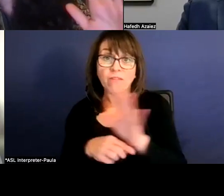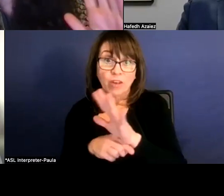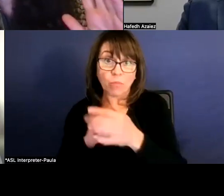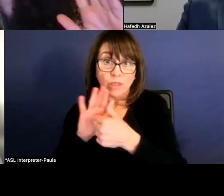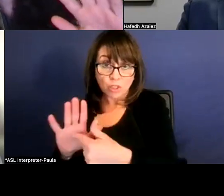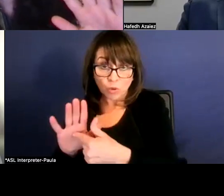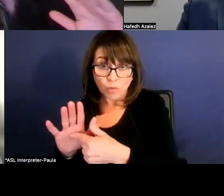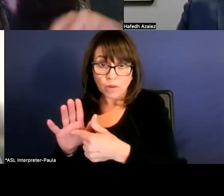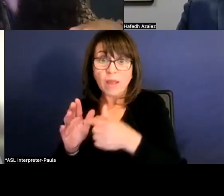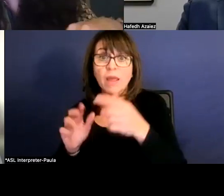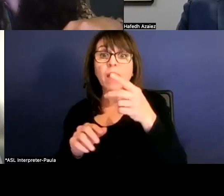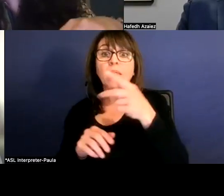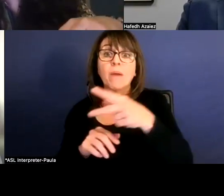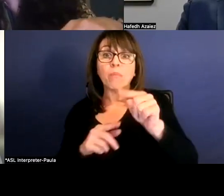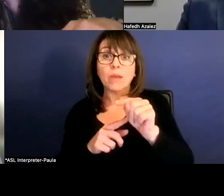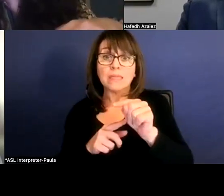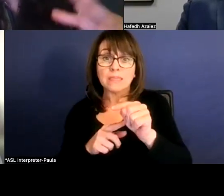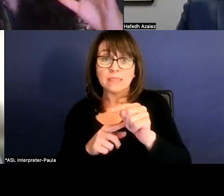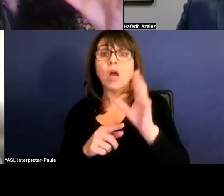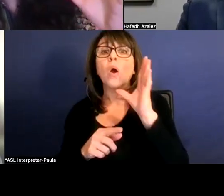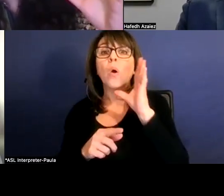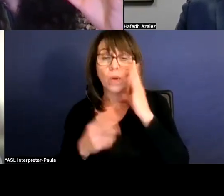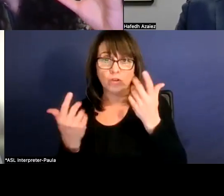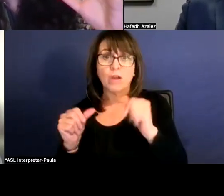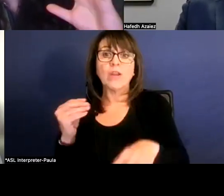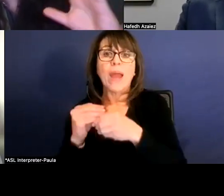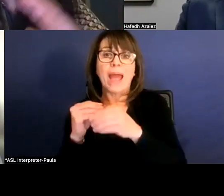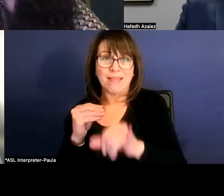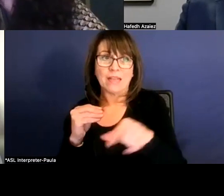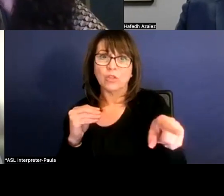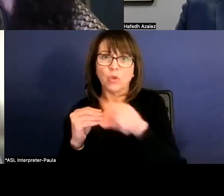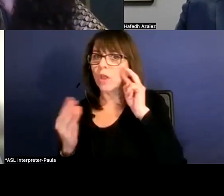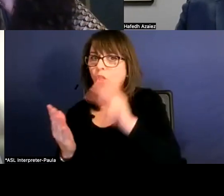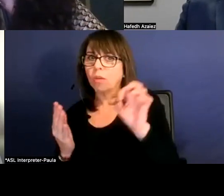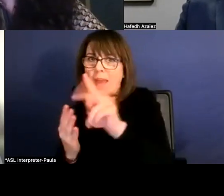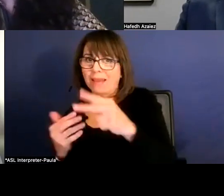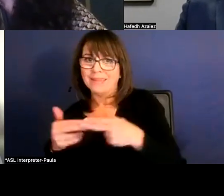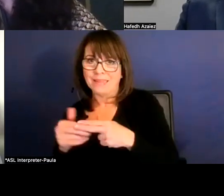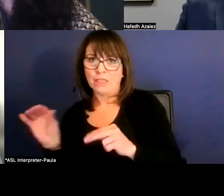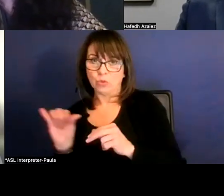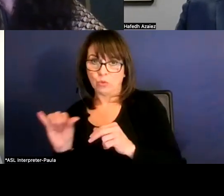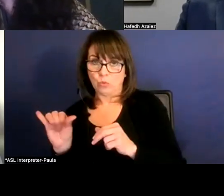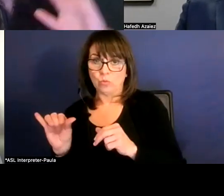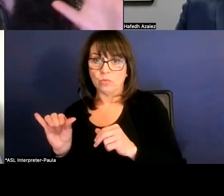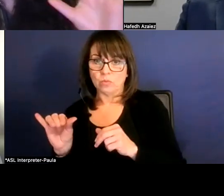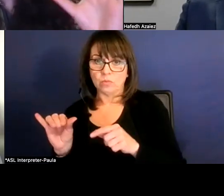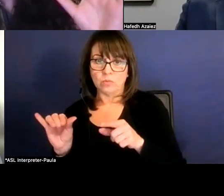but the presentation itself will also work to get that so people can have that to reference too, just so they can see.